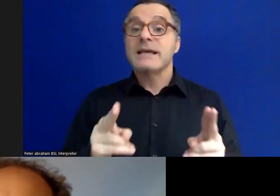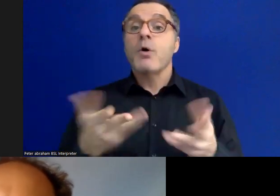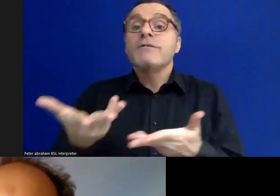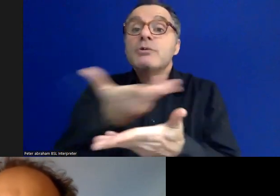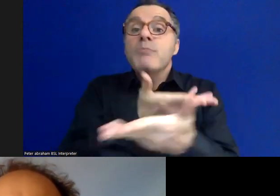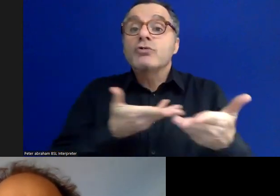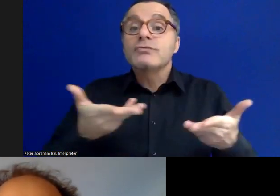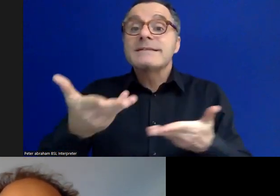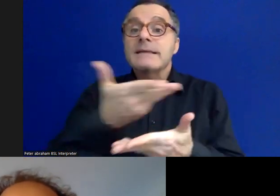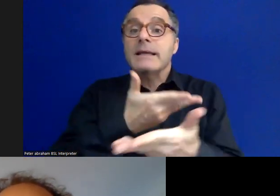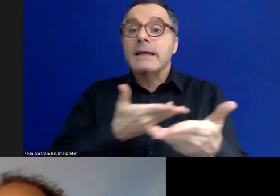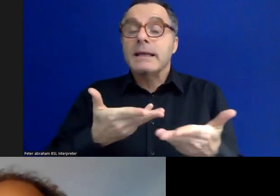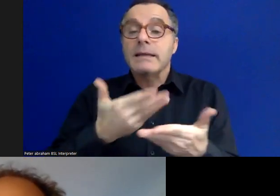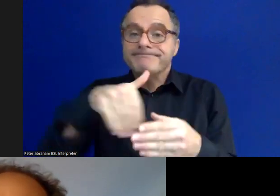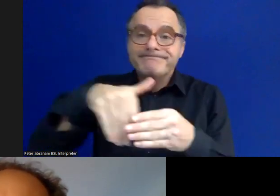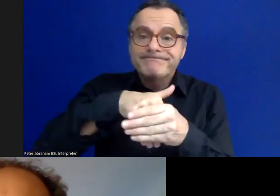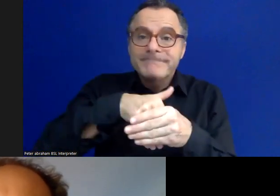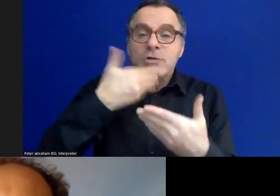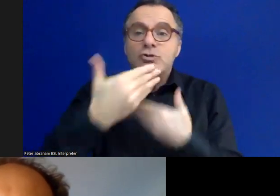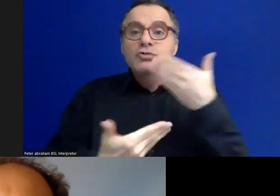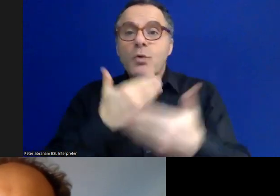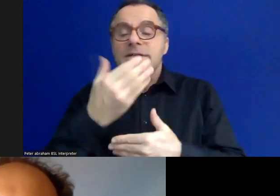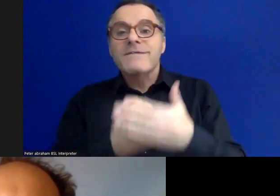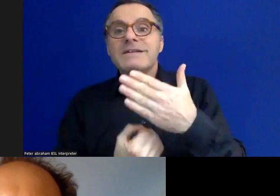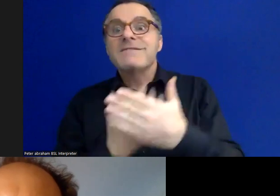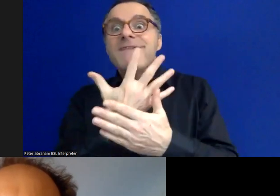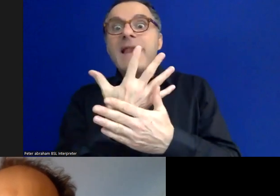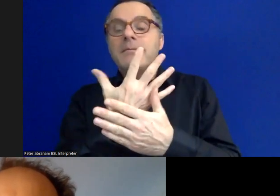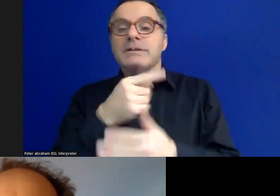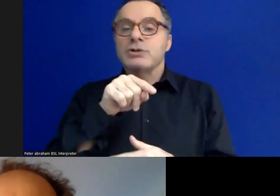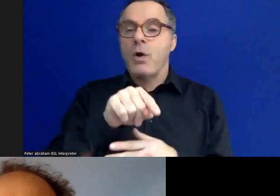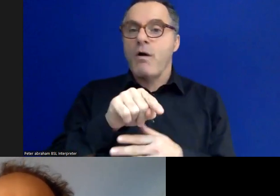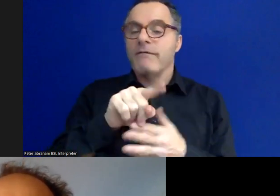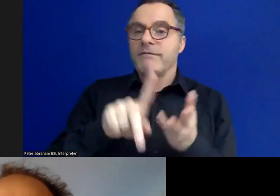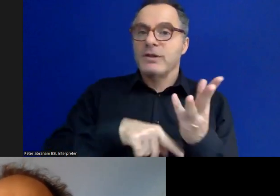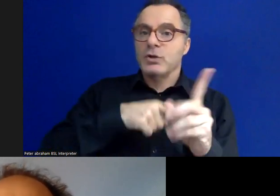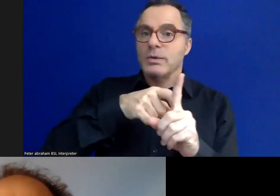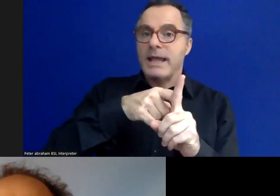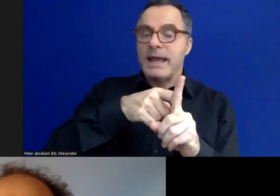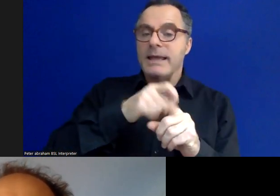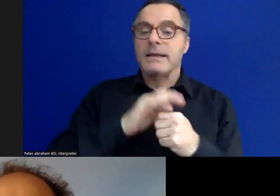telling the story of its development in Britain. It's the UK's only museum dedicated entirely to